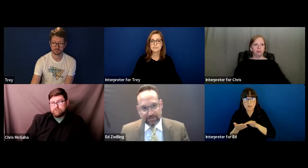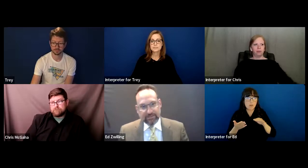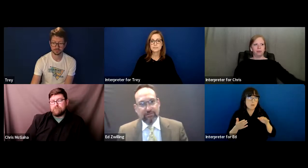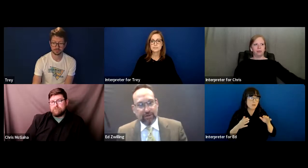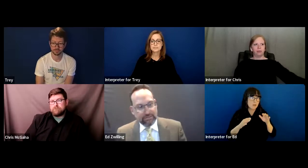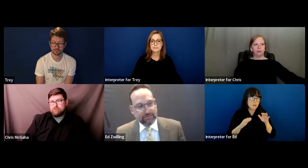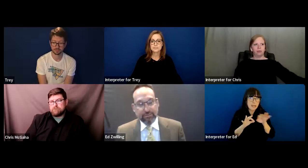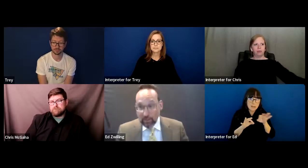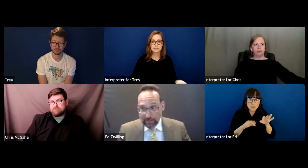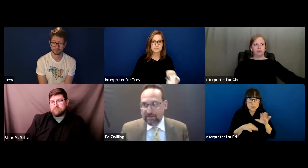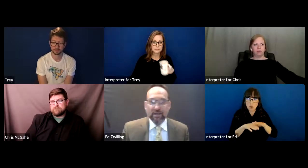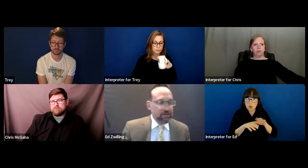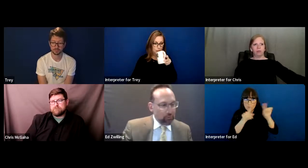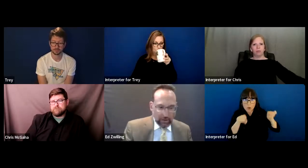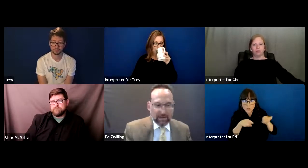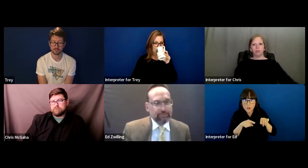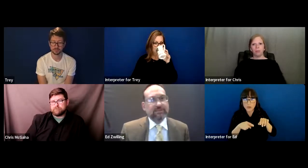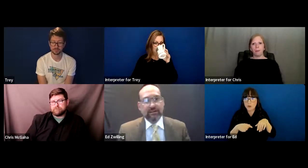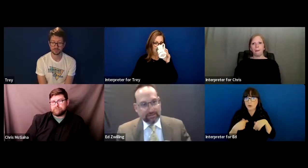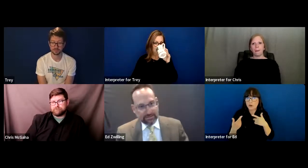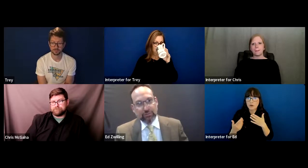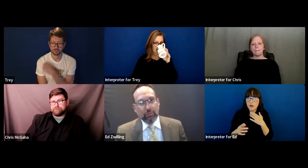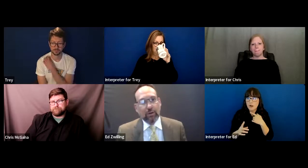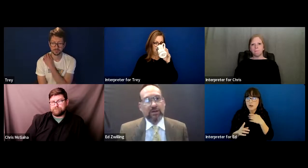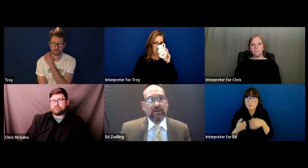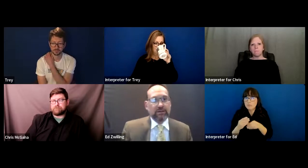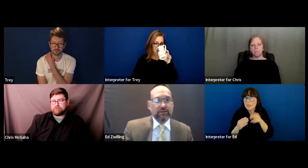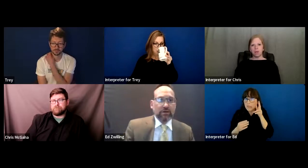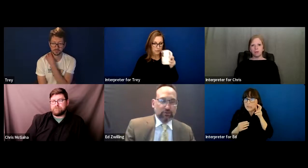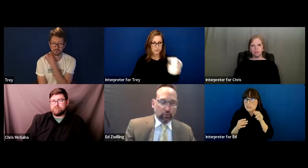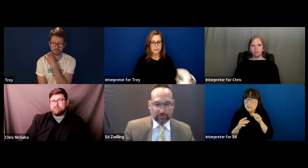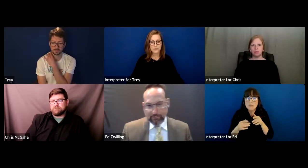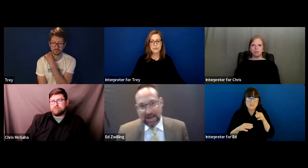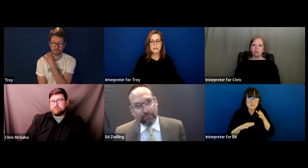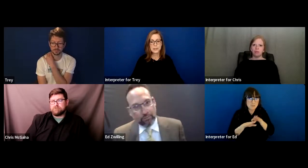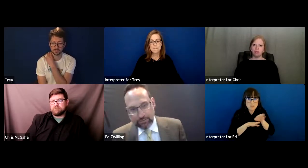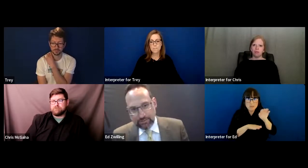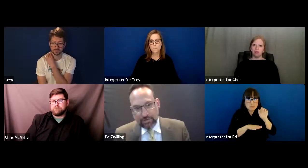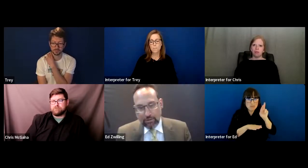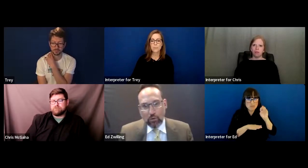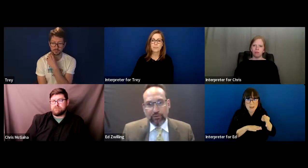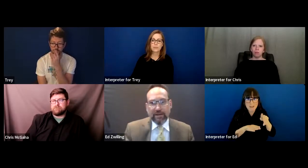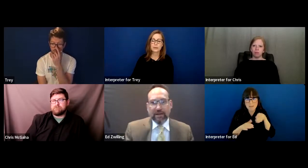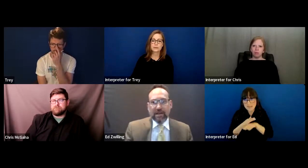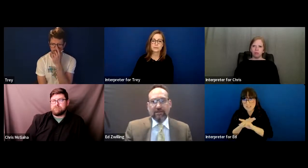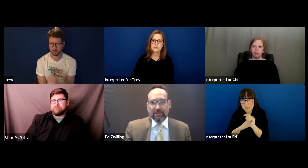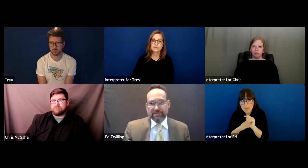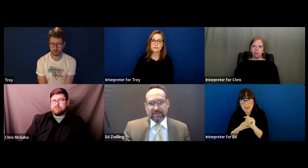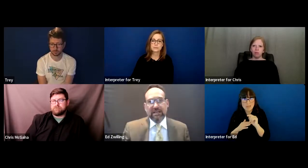listening devices plus ramps and accessible parking and doors and bathrooms and the whole thing.